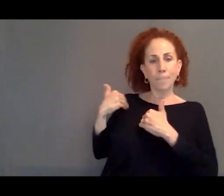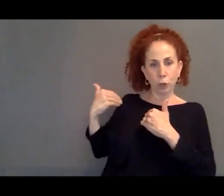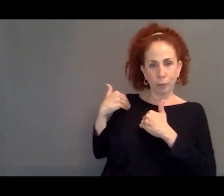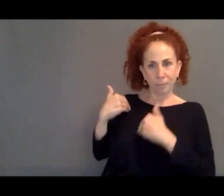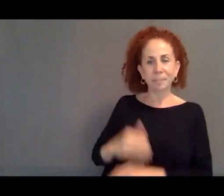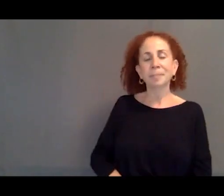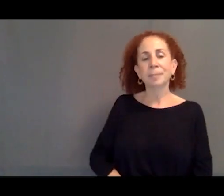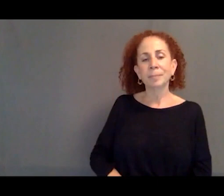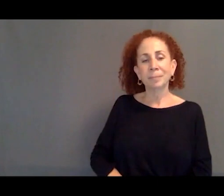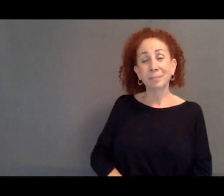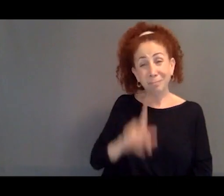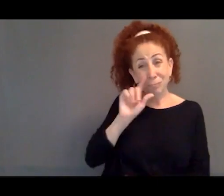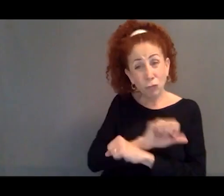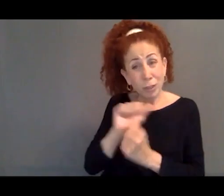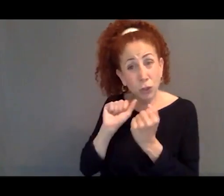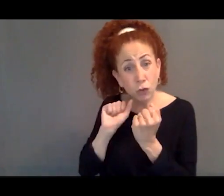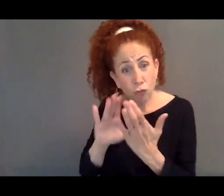But does it take care of cases where